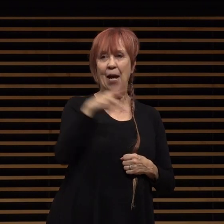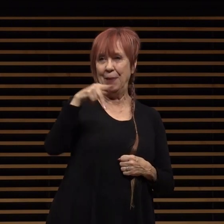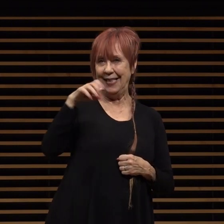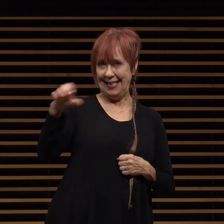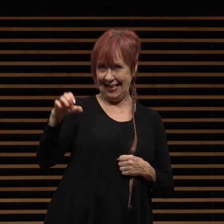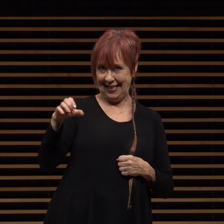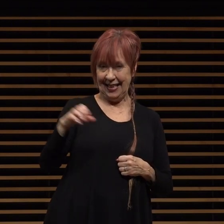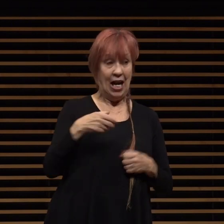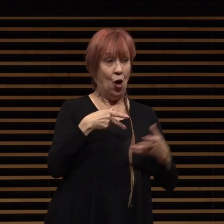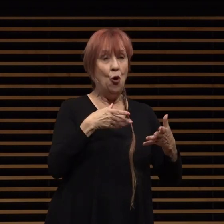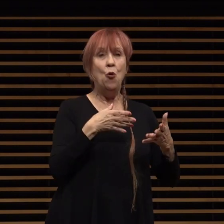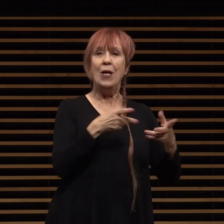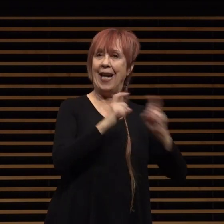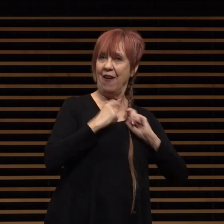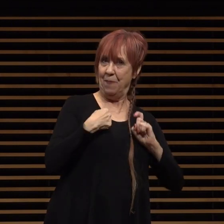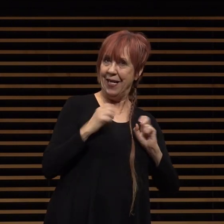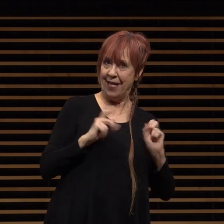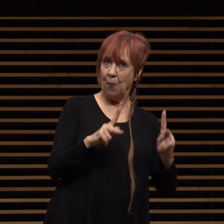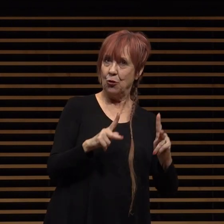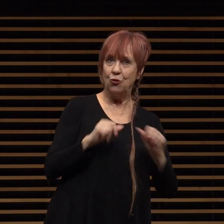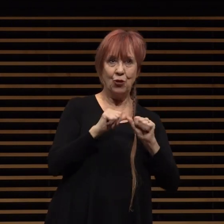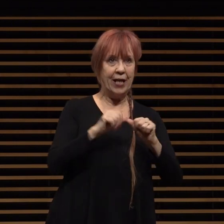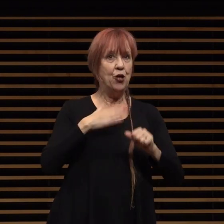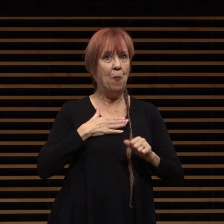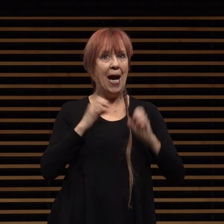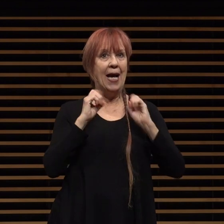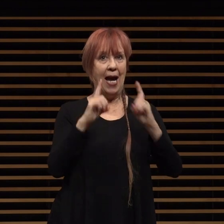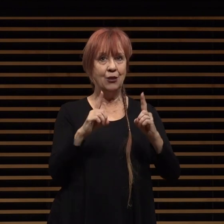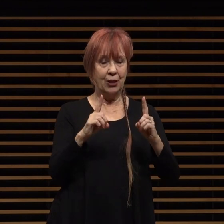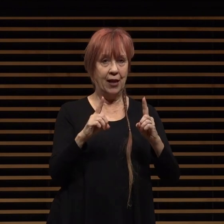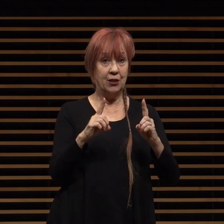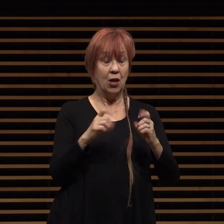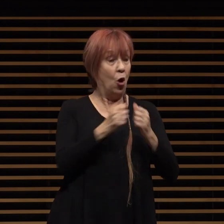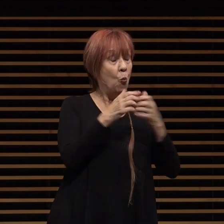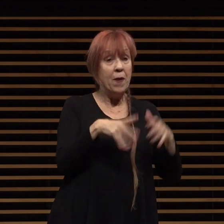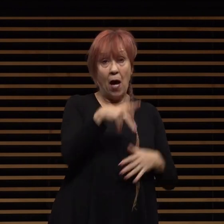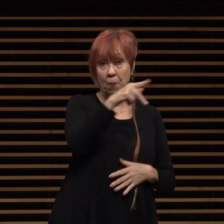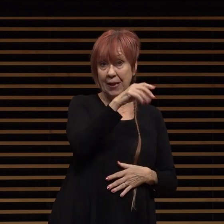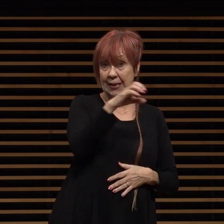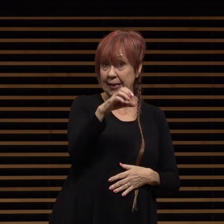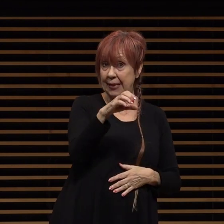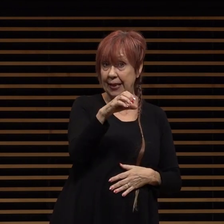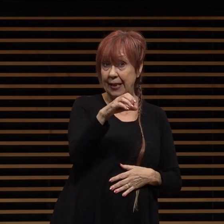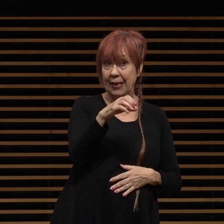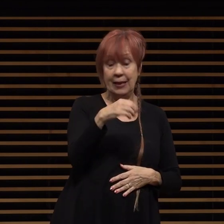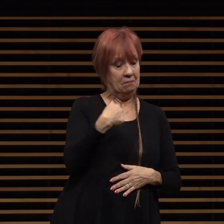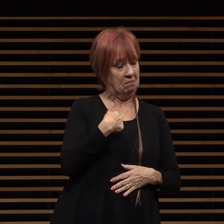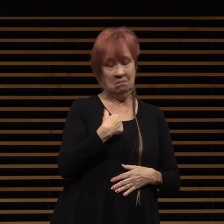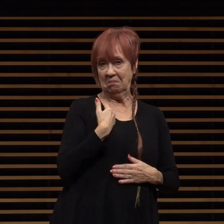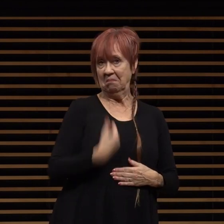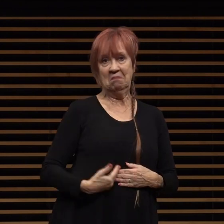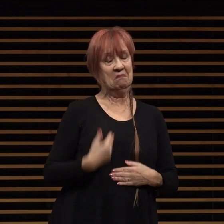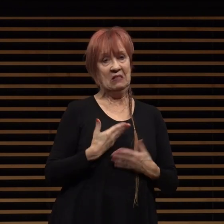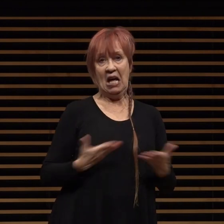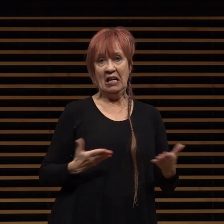my education without pasadena city college there